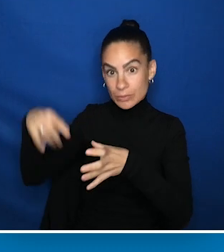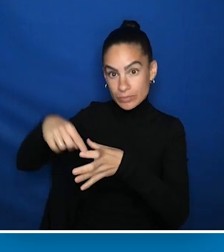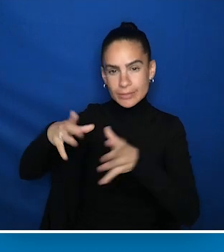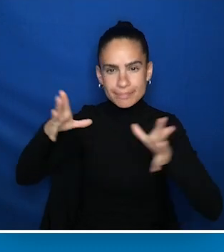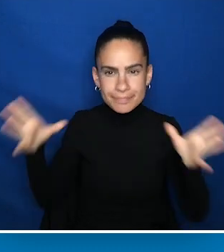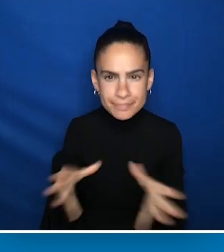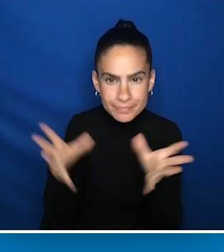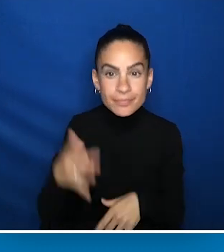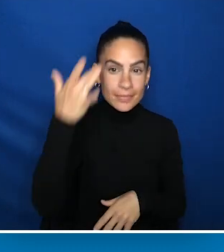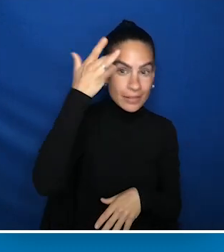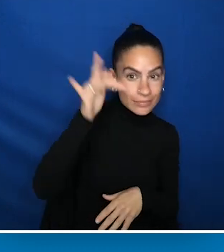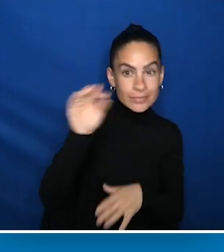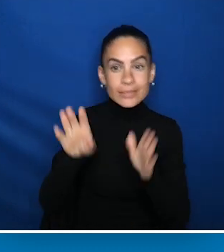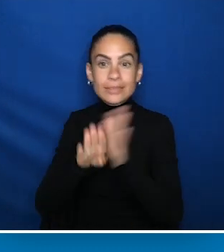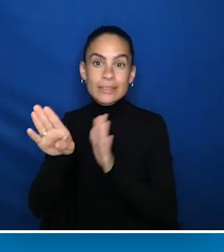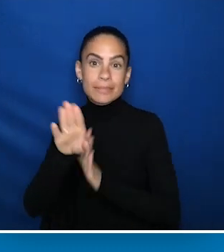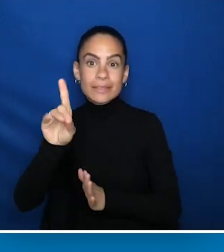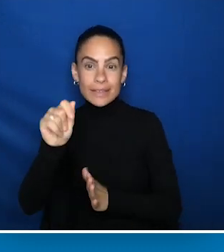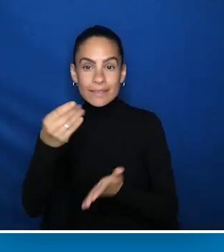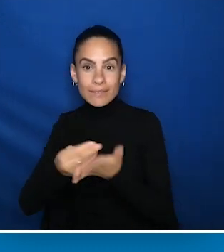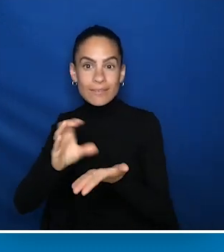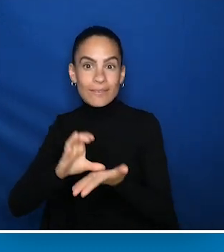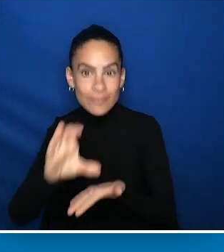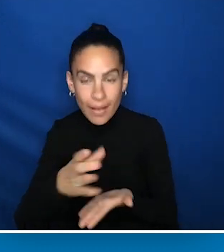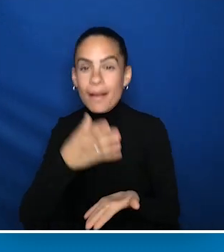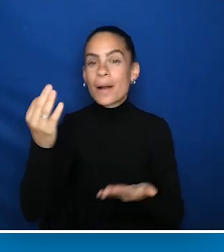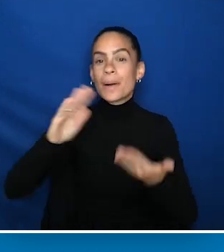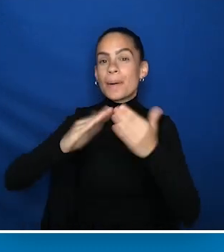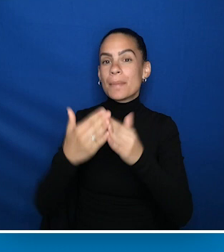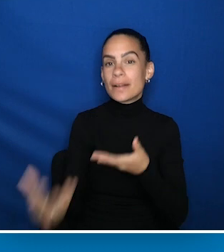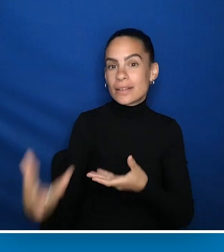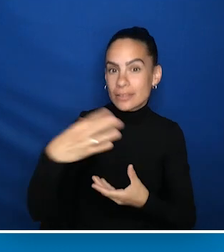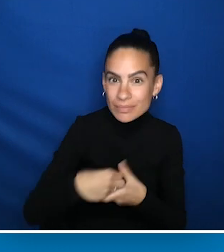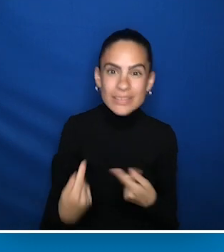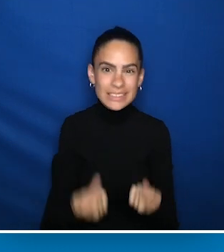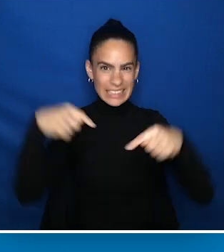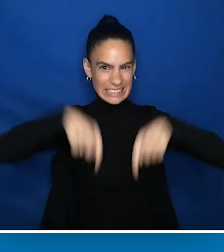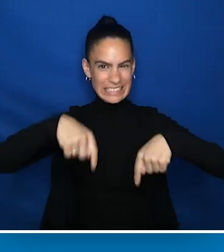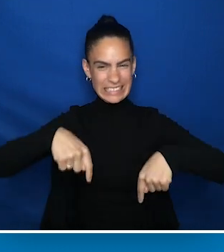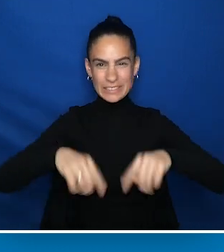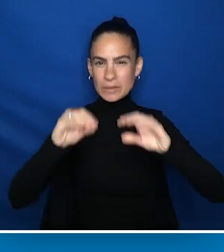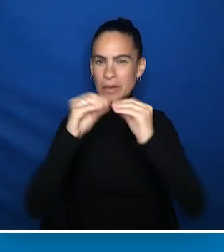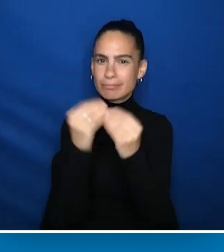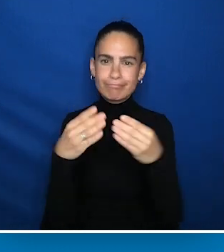disabilities-related funding and stakeholder engagement efforts. This is an organization-wide initiative